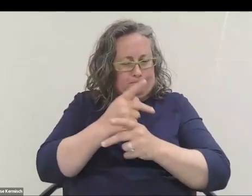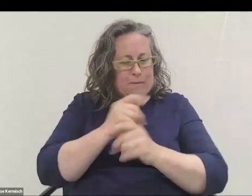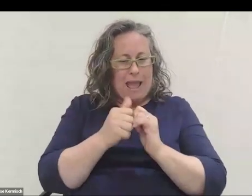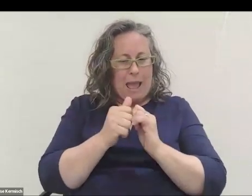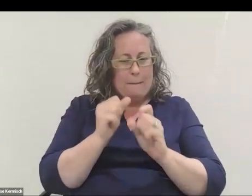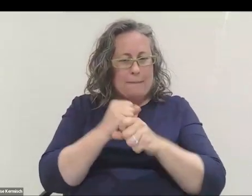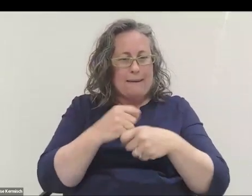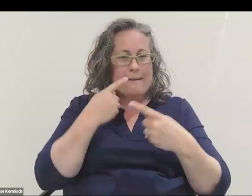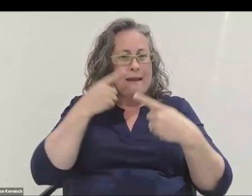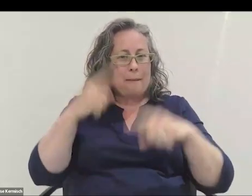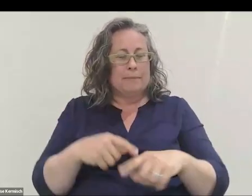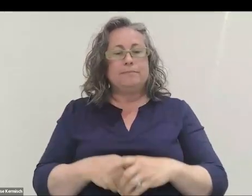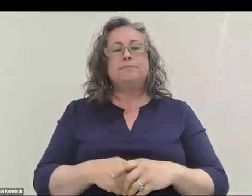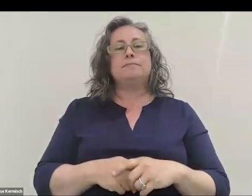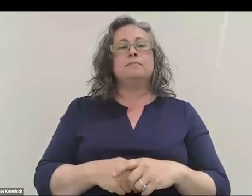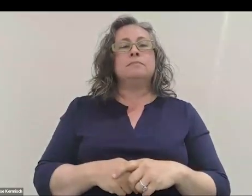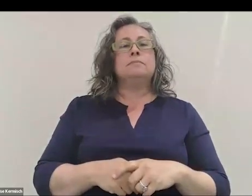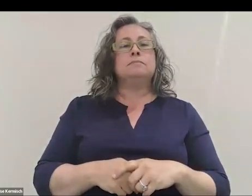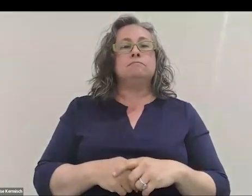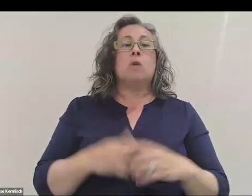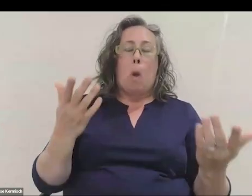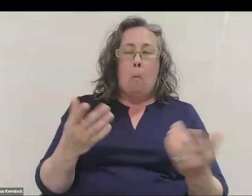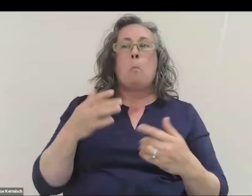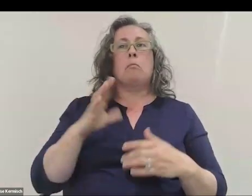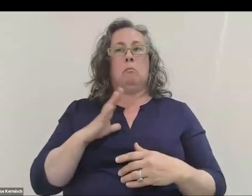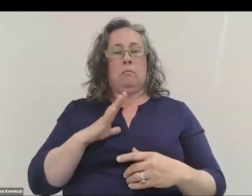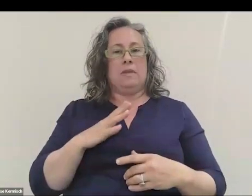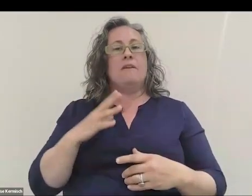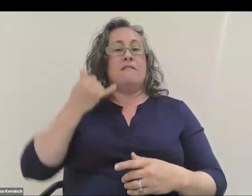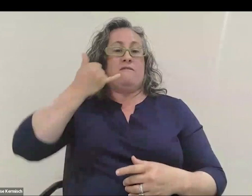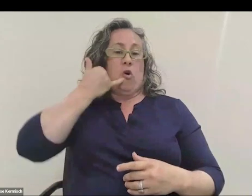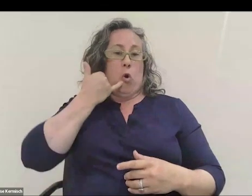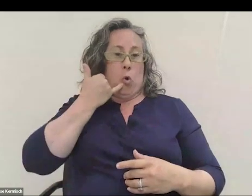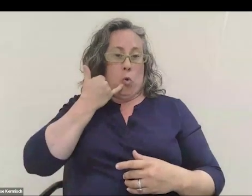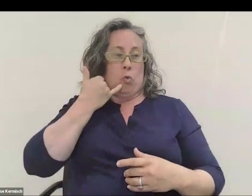Next thing we did was, like, "Okay. well, phone works in a vacuum chamber, does it like being on a rocket?"